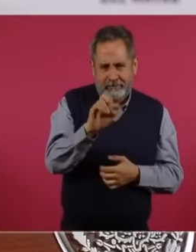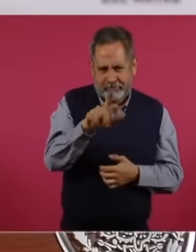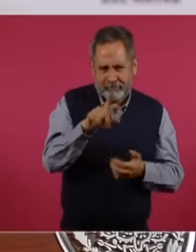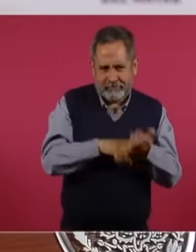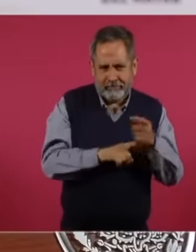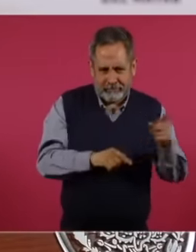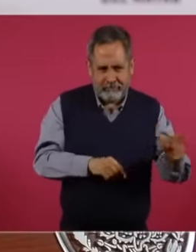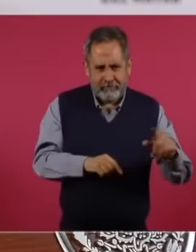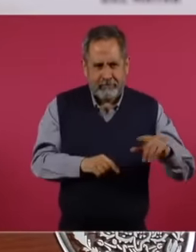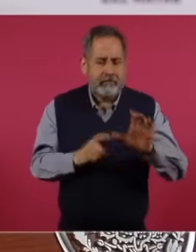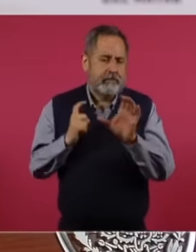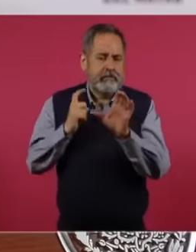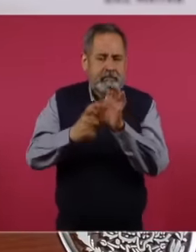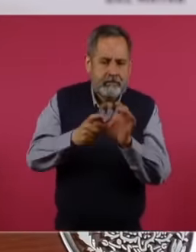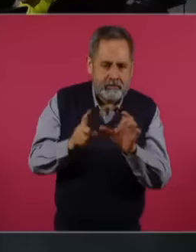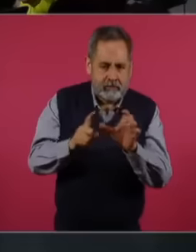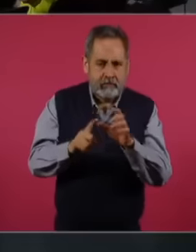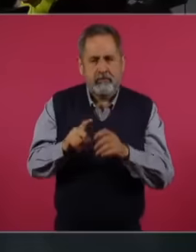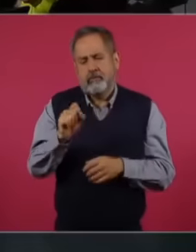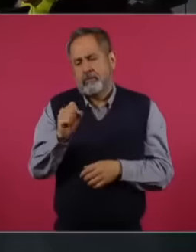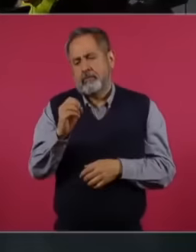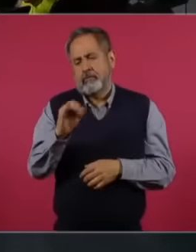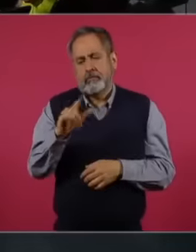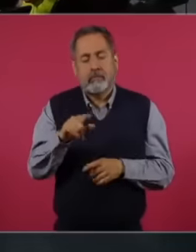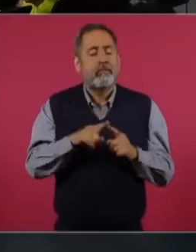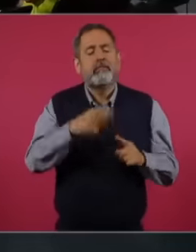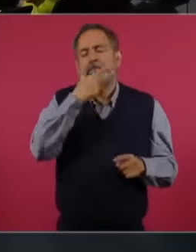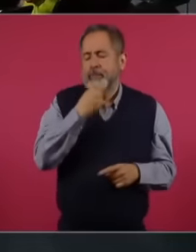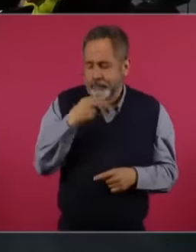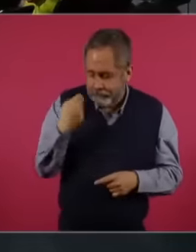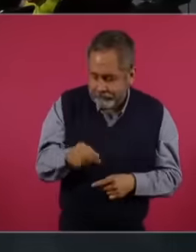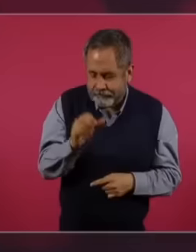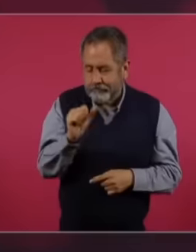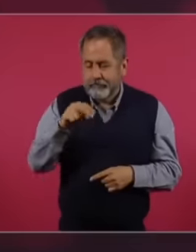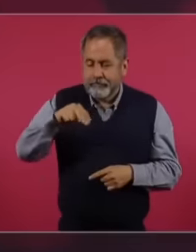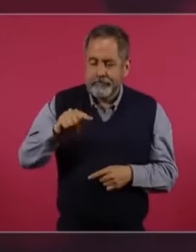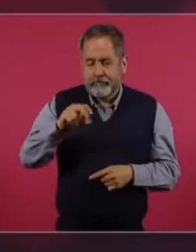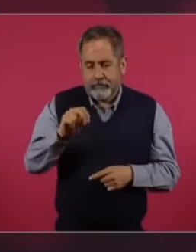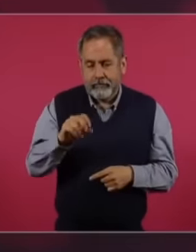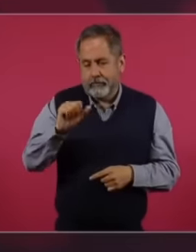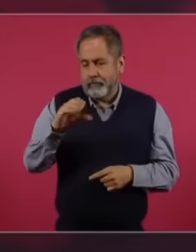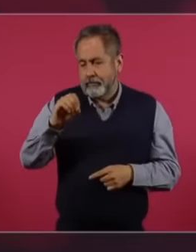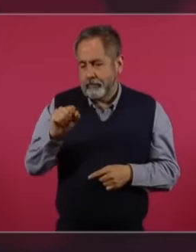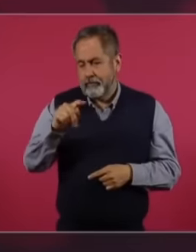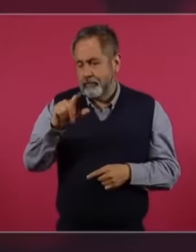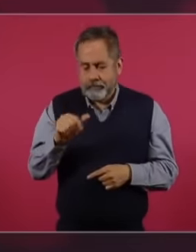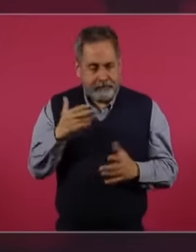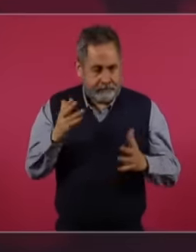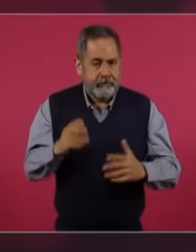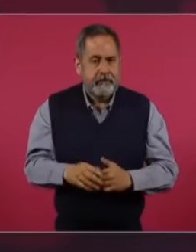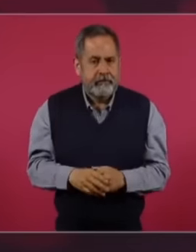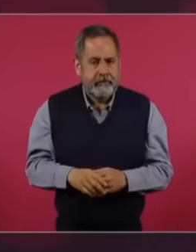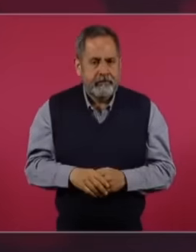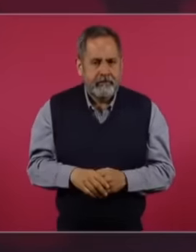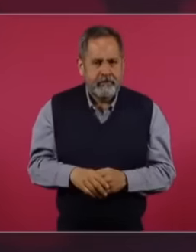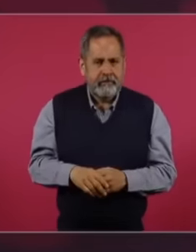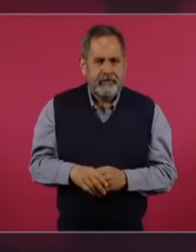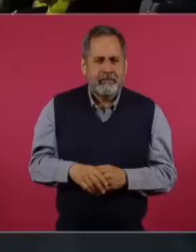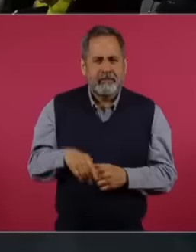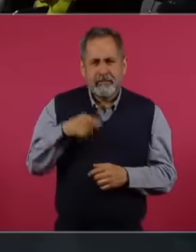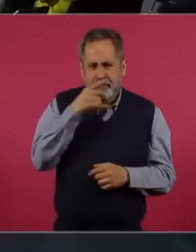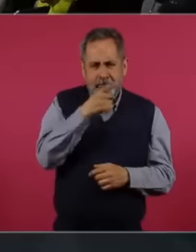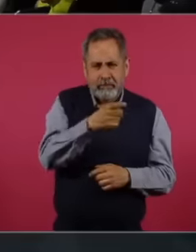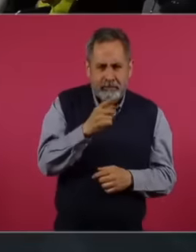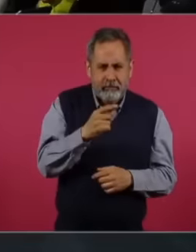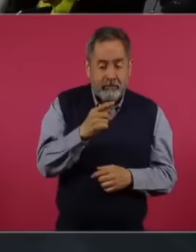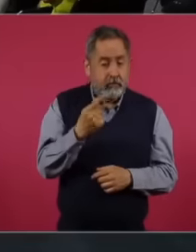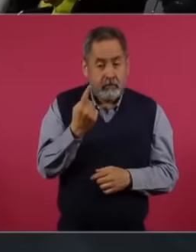communism Antonio Costa is a great person and says that he spent an entire night with his father